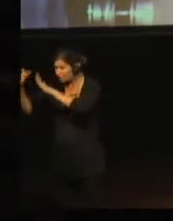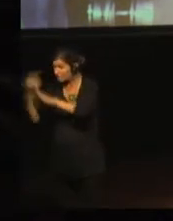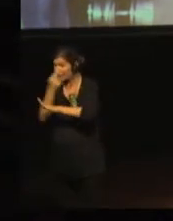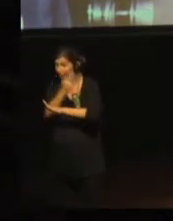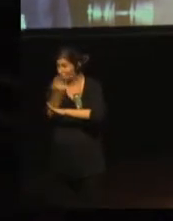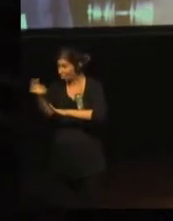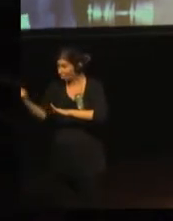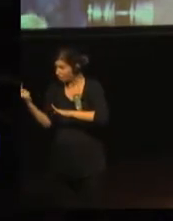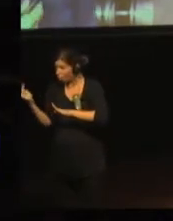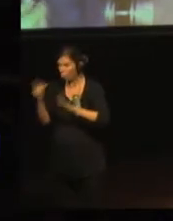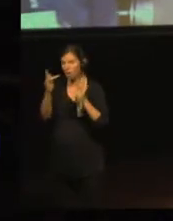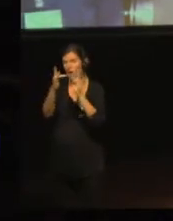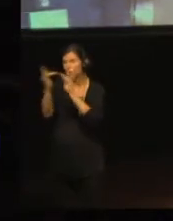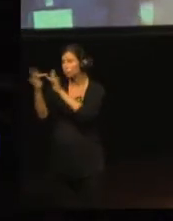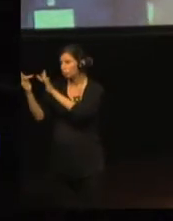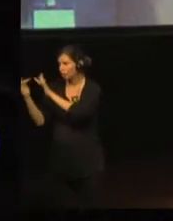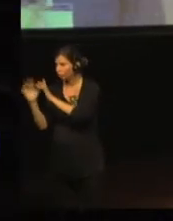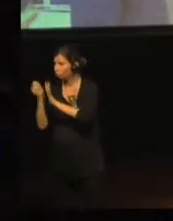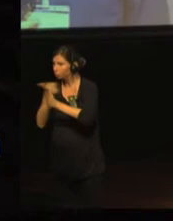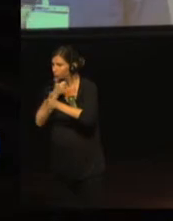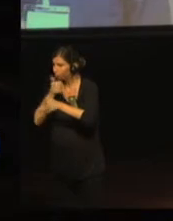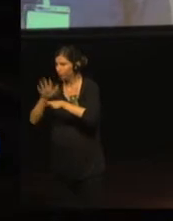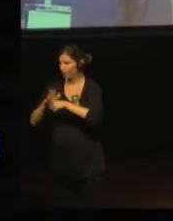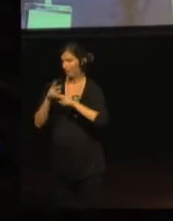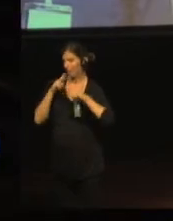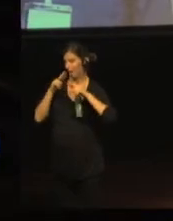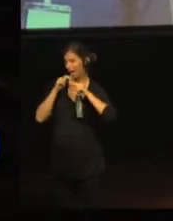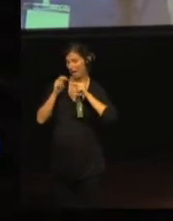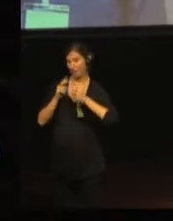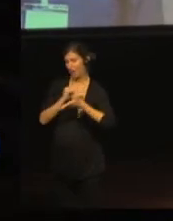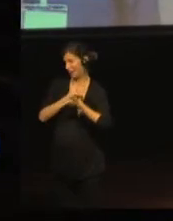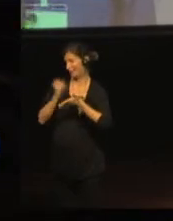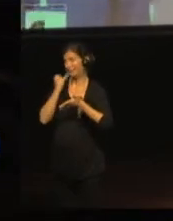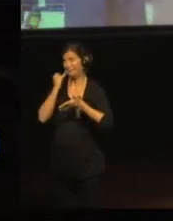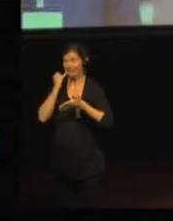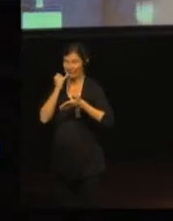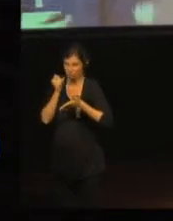As we experienced, people in Europe speak a very different kind of English,